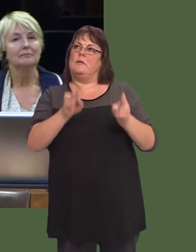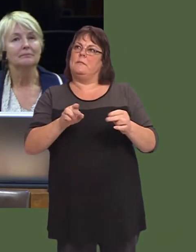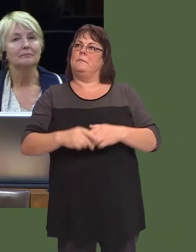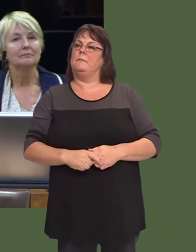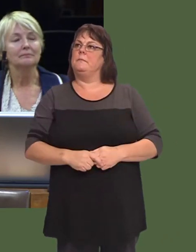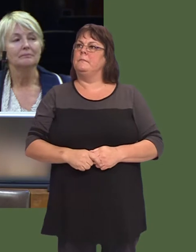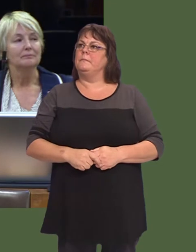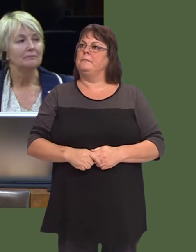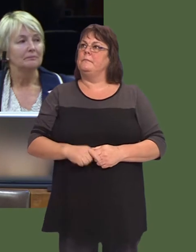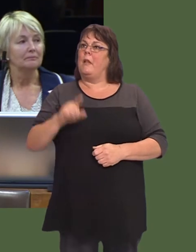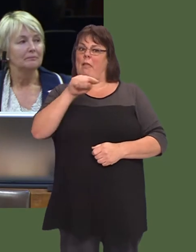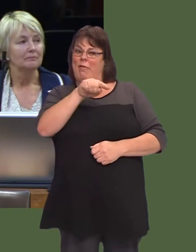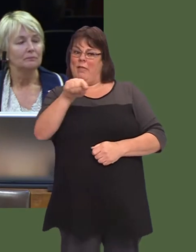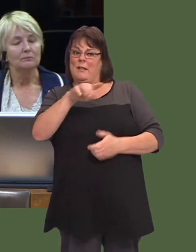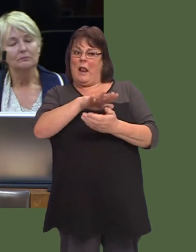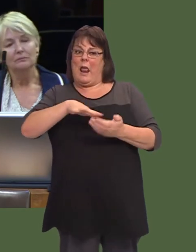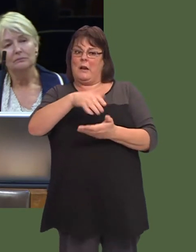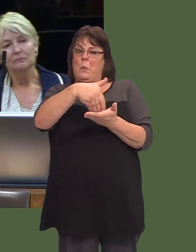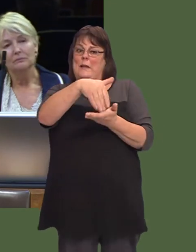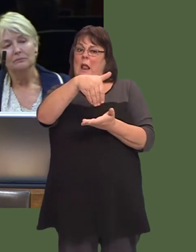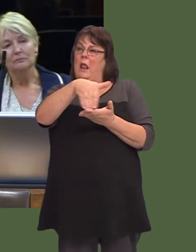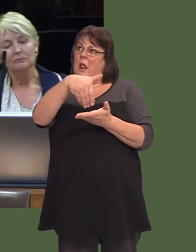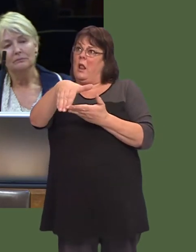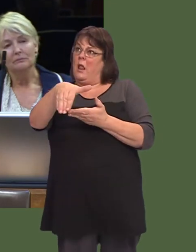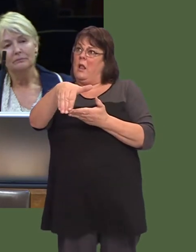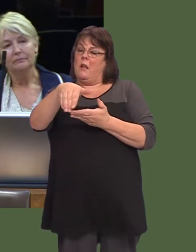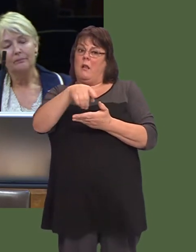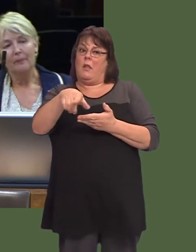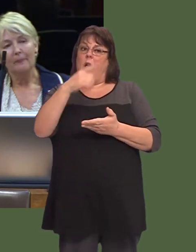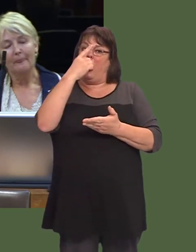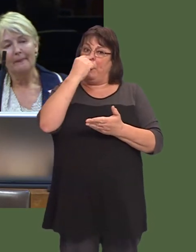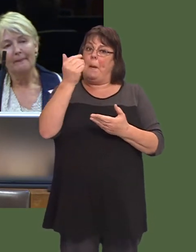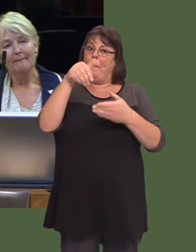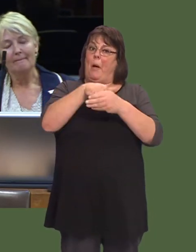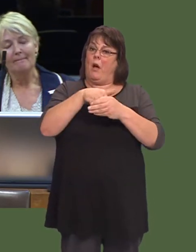Is it not the case that you will be selling off land that would otherwise be part of a